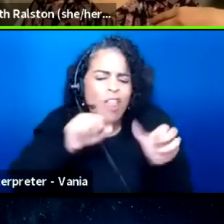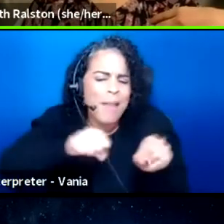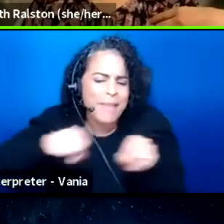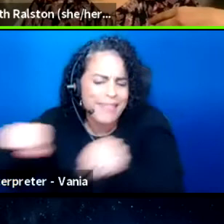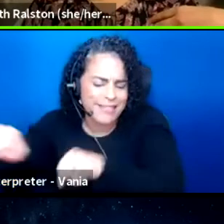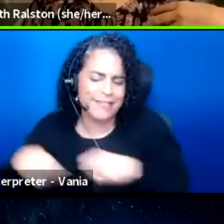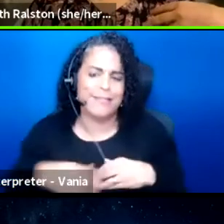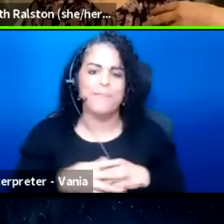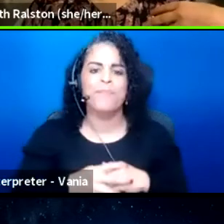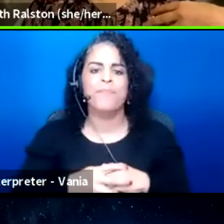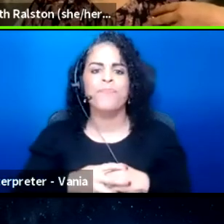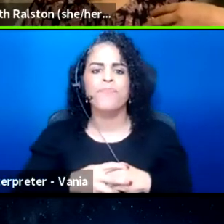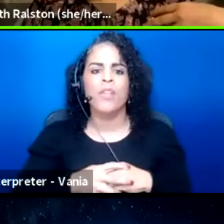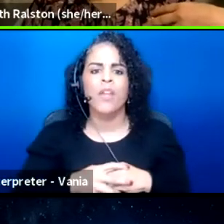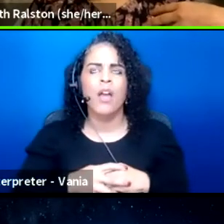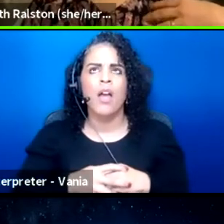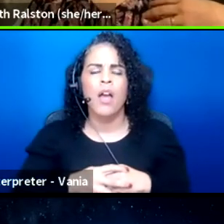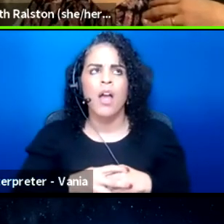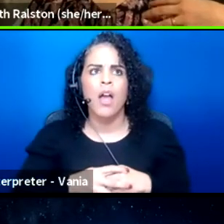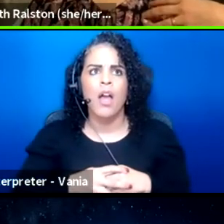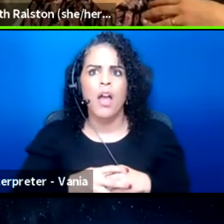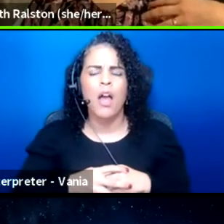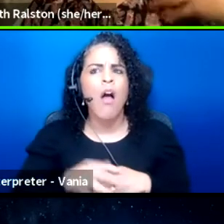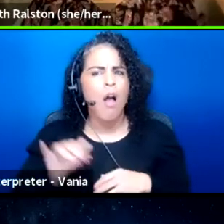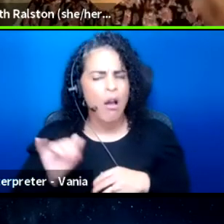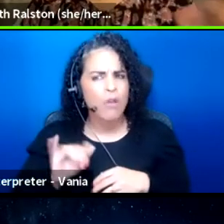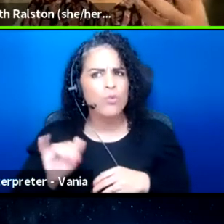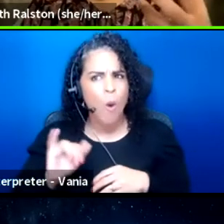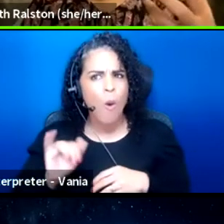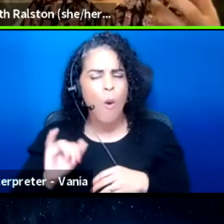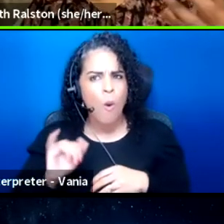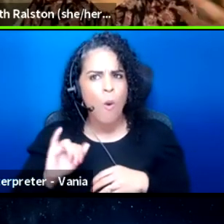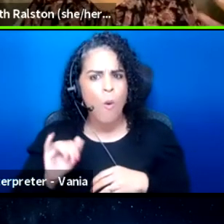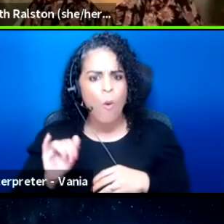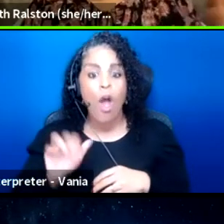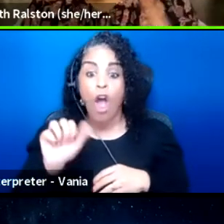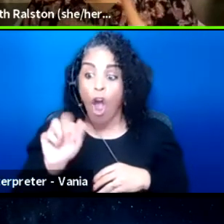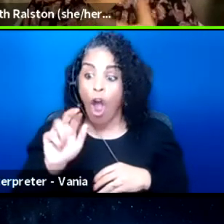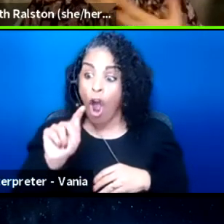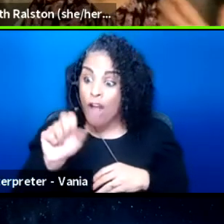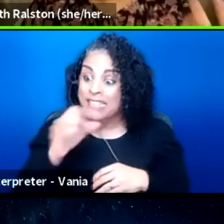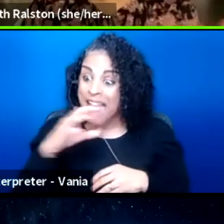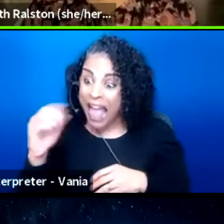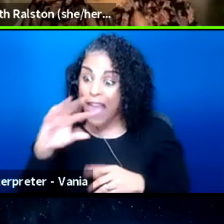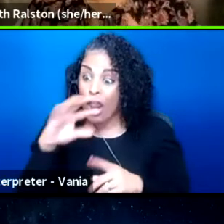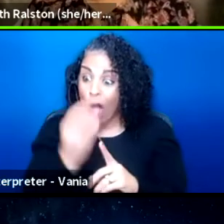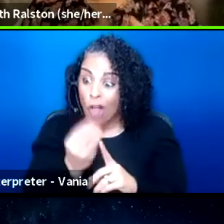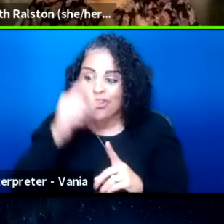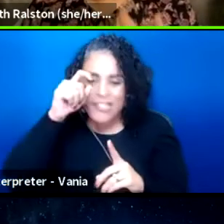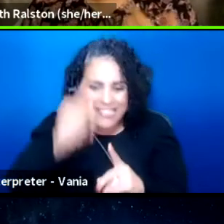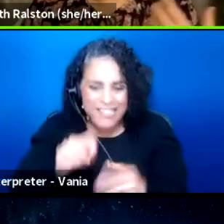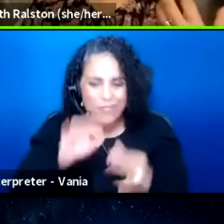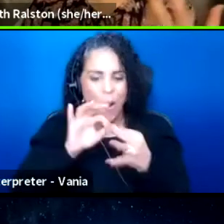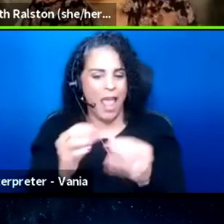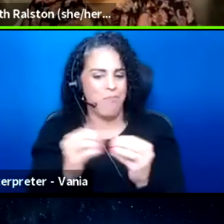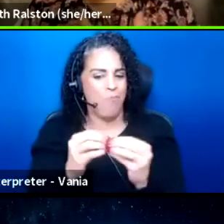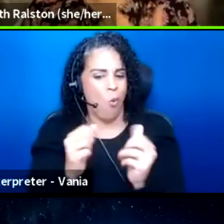And also, arts and culture needs to connect more with their audience and do a better job